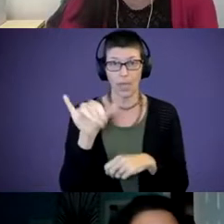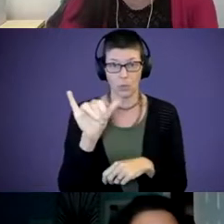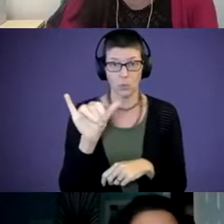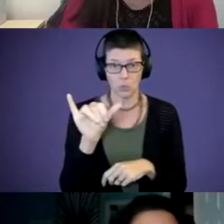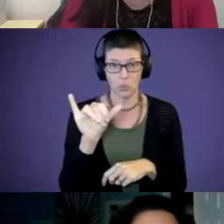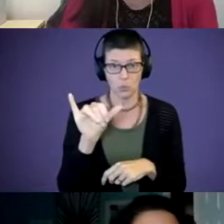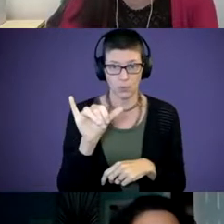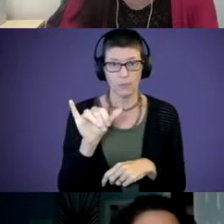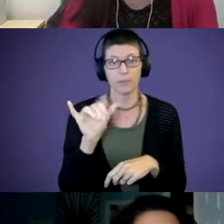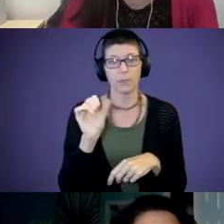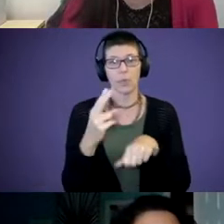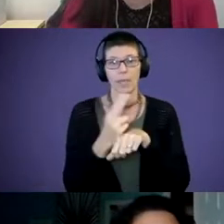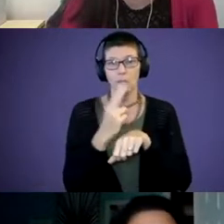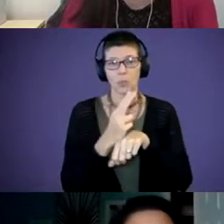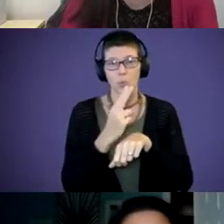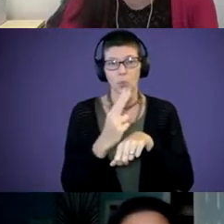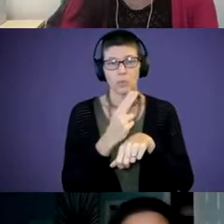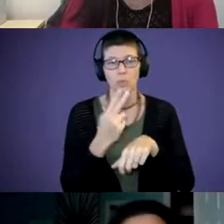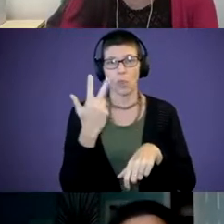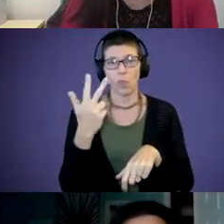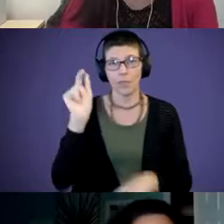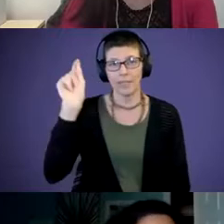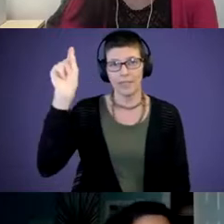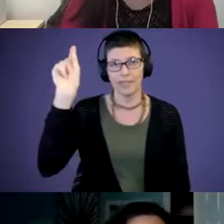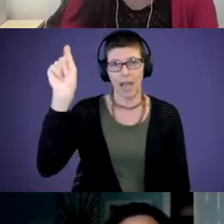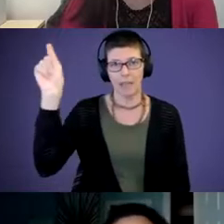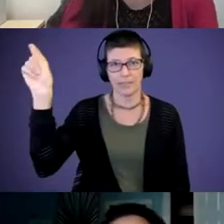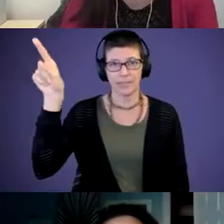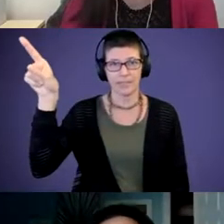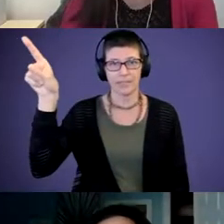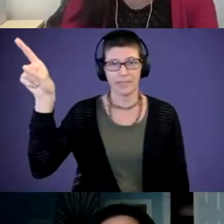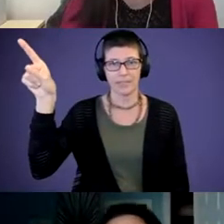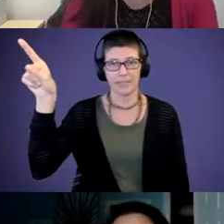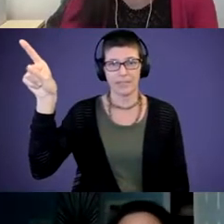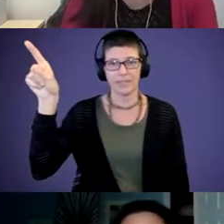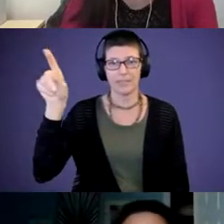using the 3 dots in your upper right corner of your own screen.